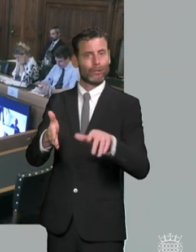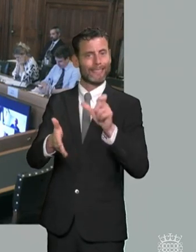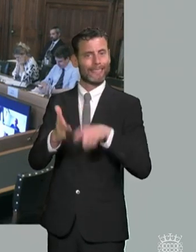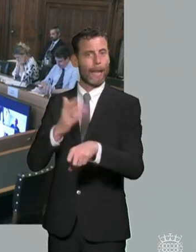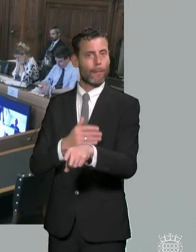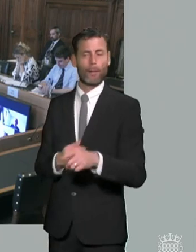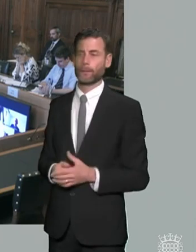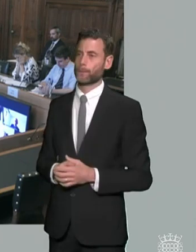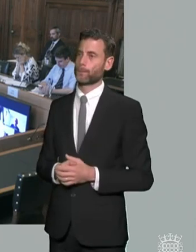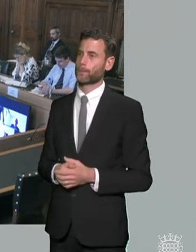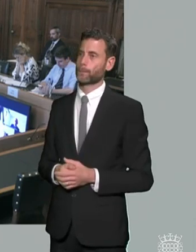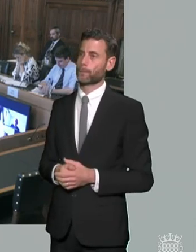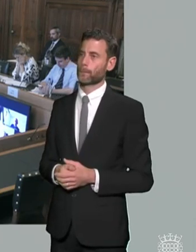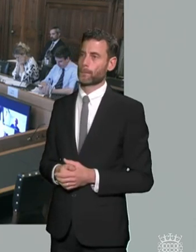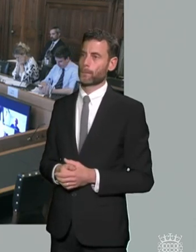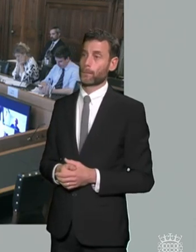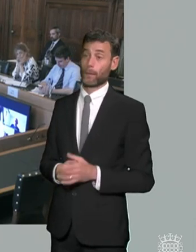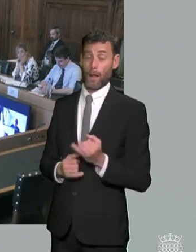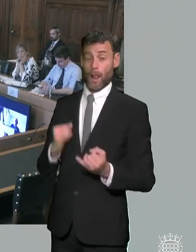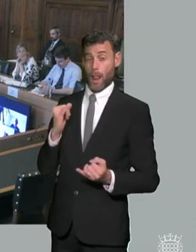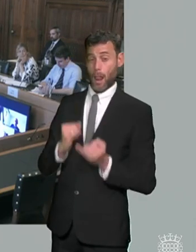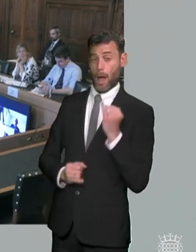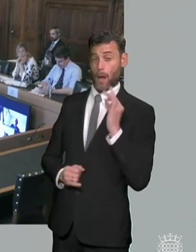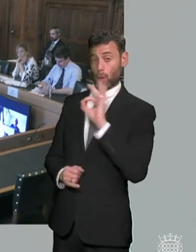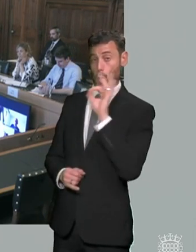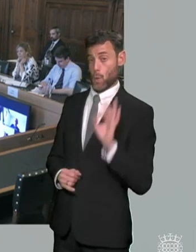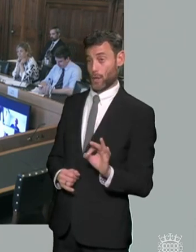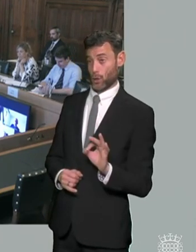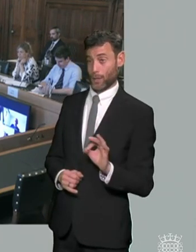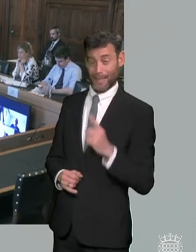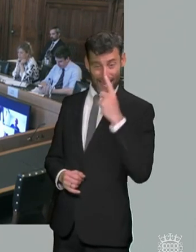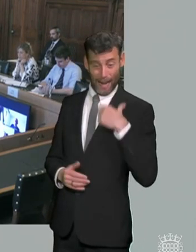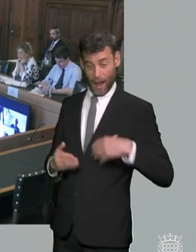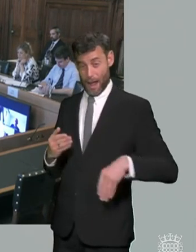my final question sure you want to ask do you mean the question later on yes can i ask that yes